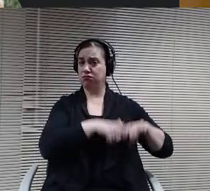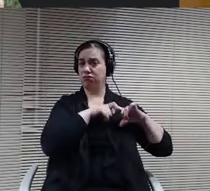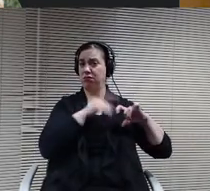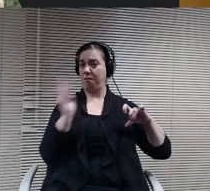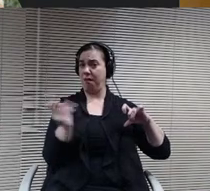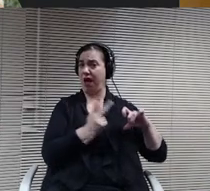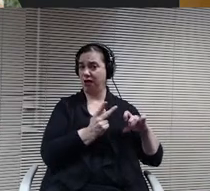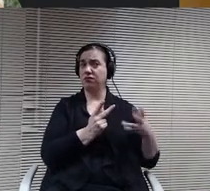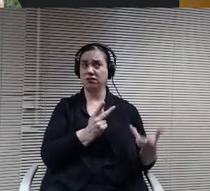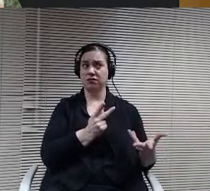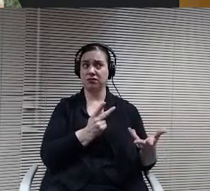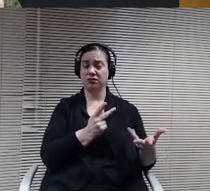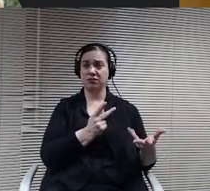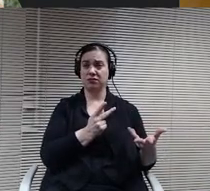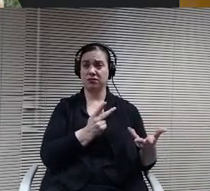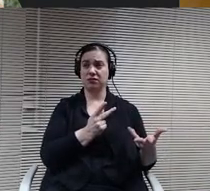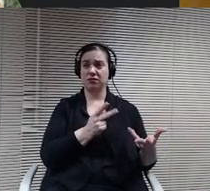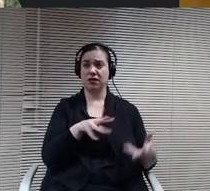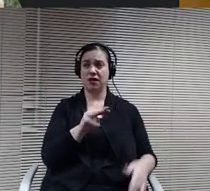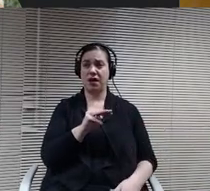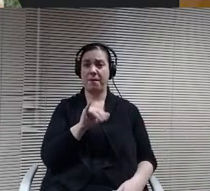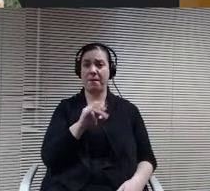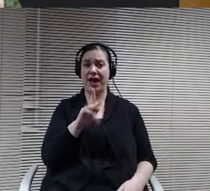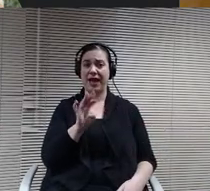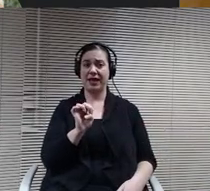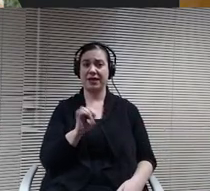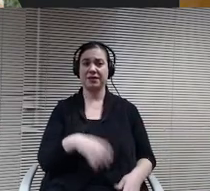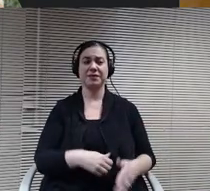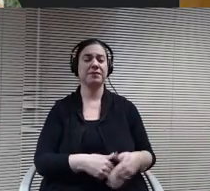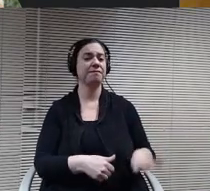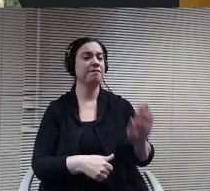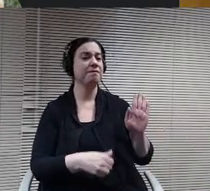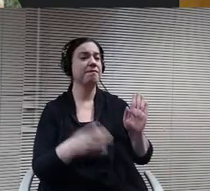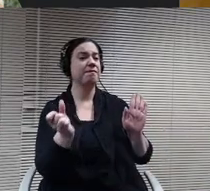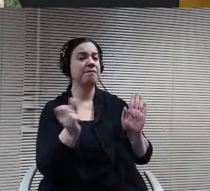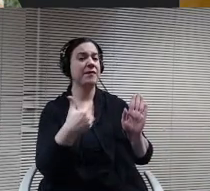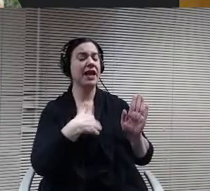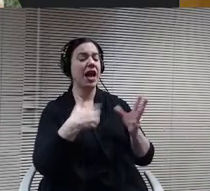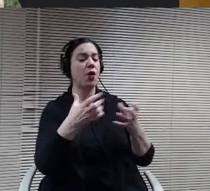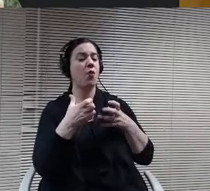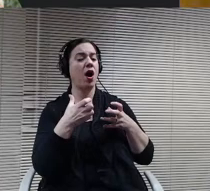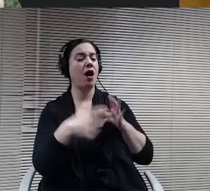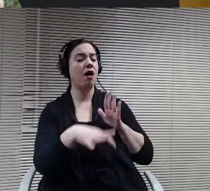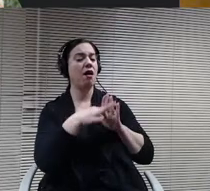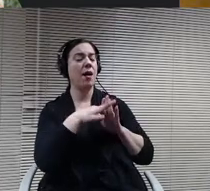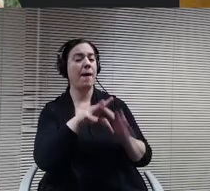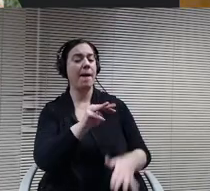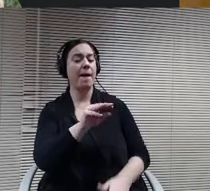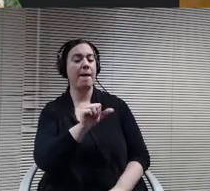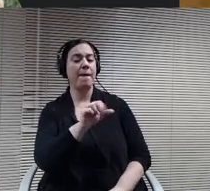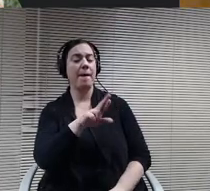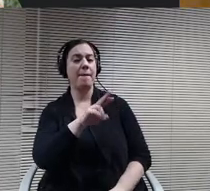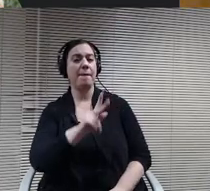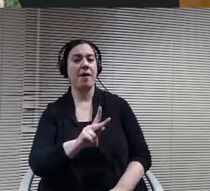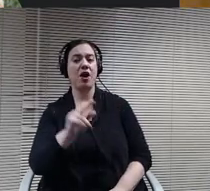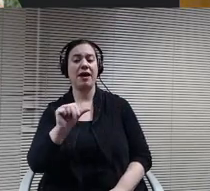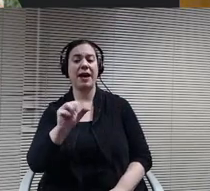Mike I'd like to nominate Mark Ambrose and honor of working on